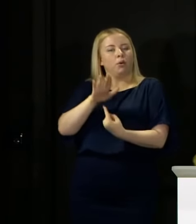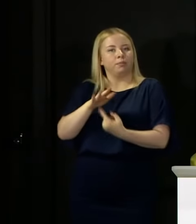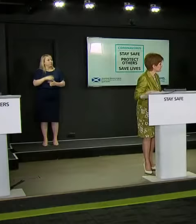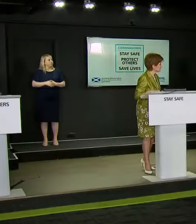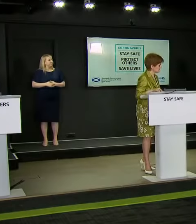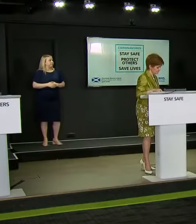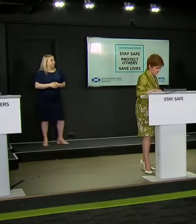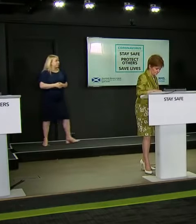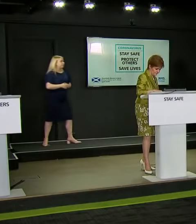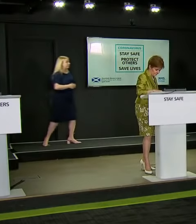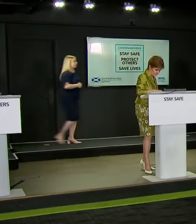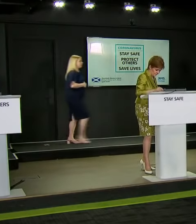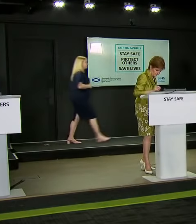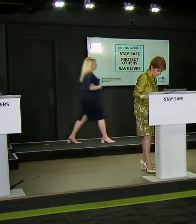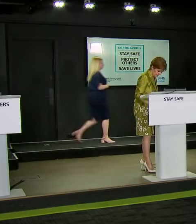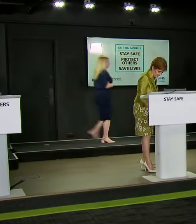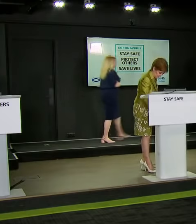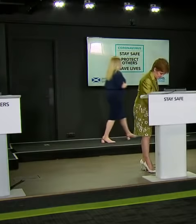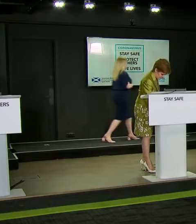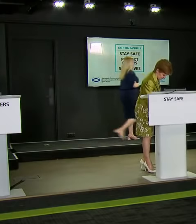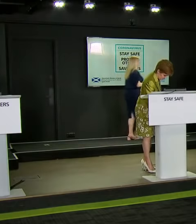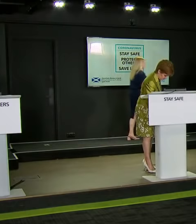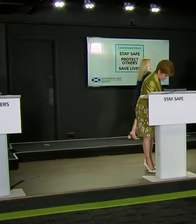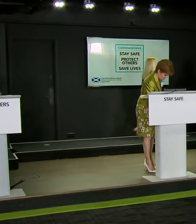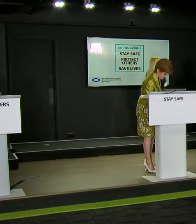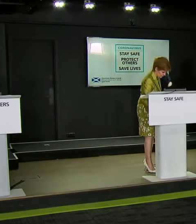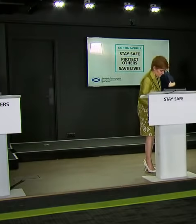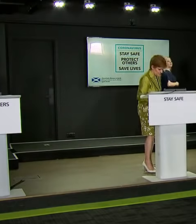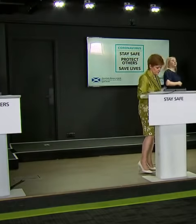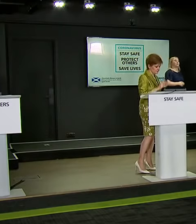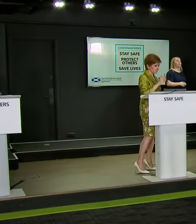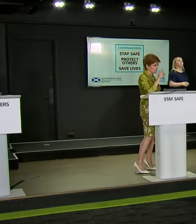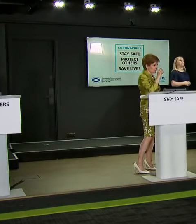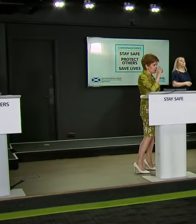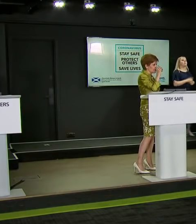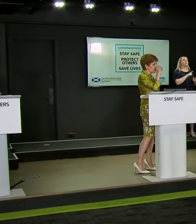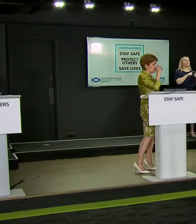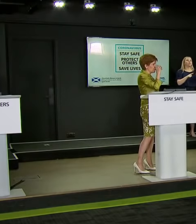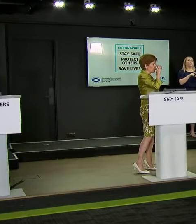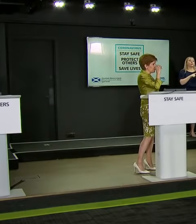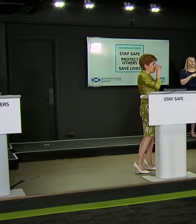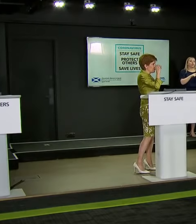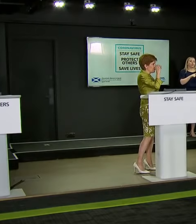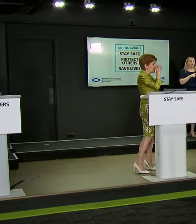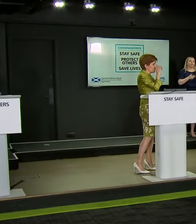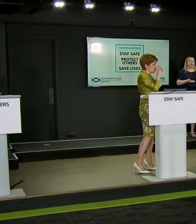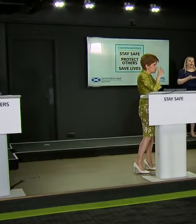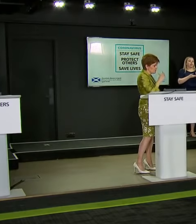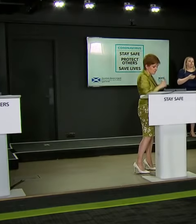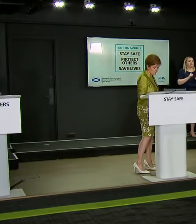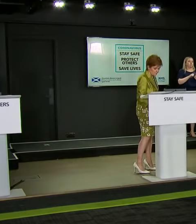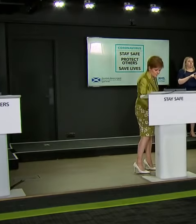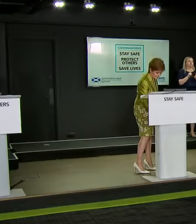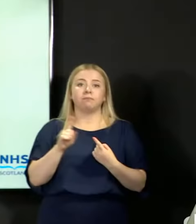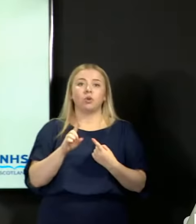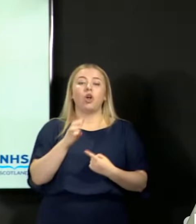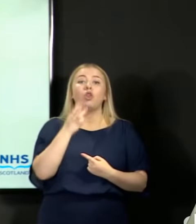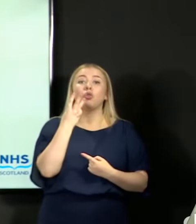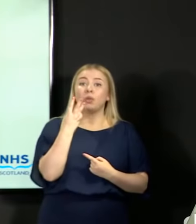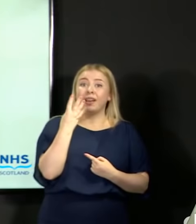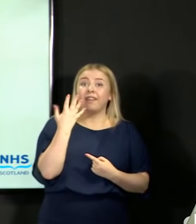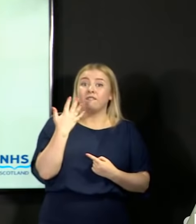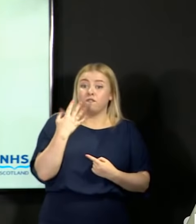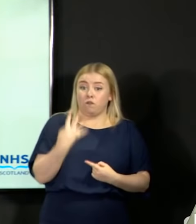Two other points I would add, the first is that three out of every four teacher estimates